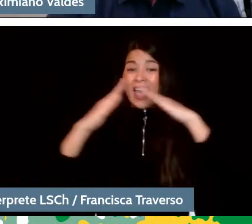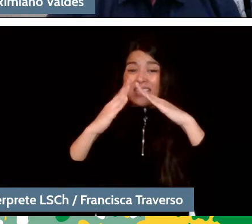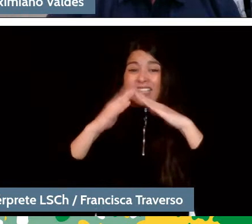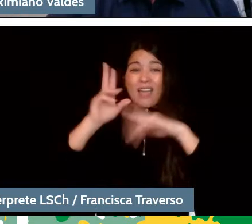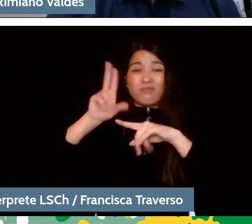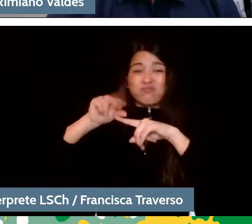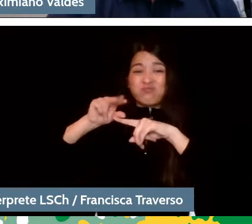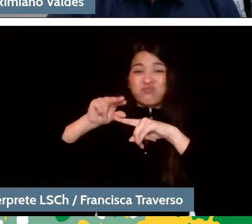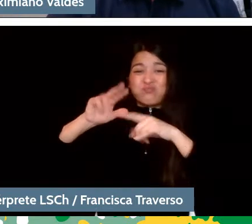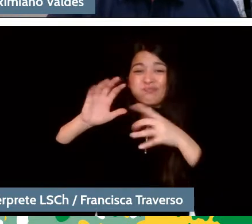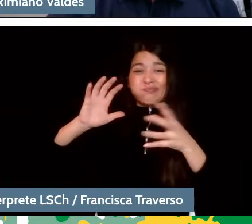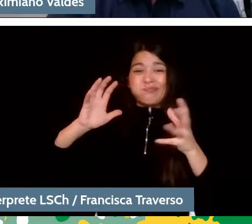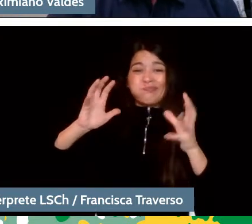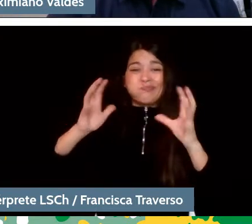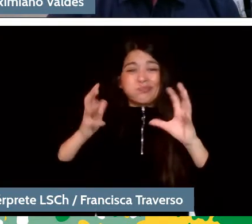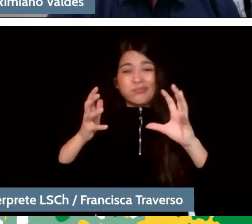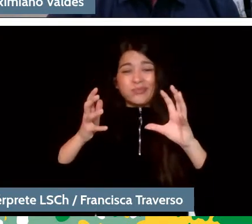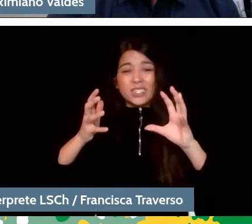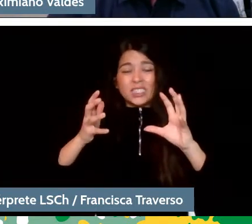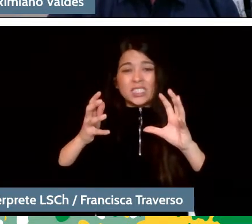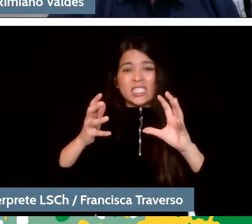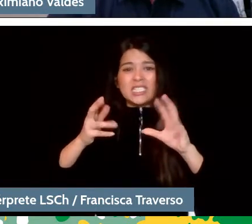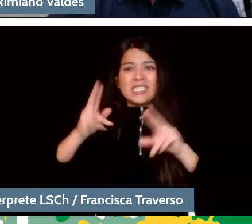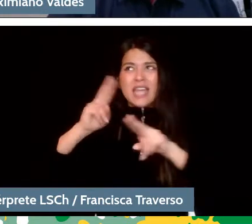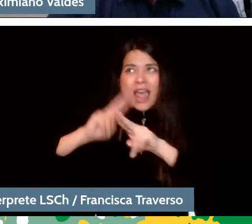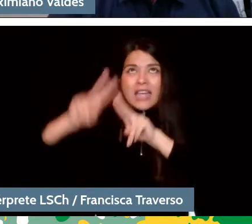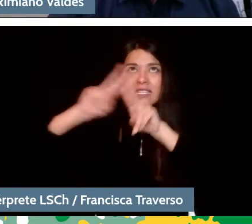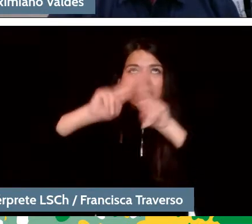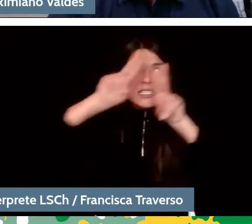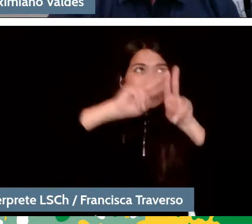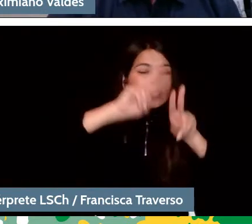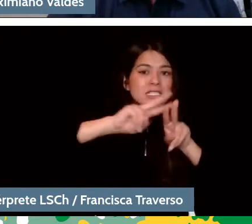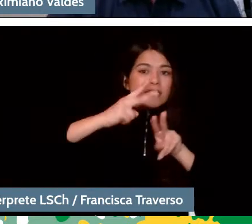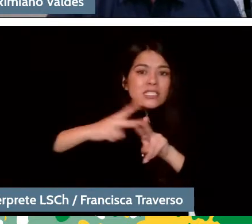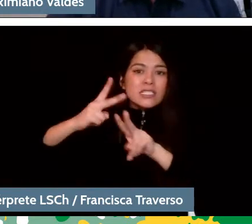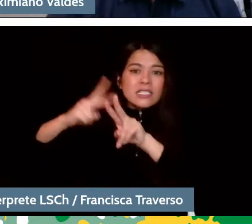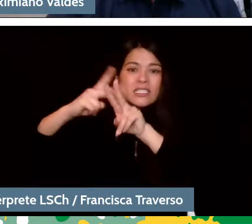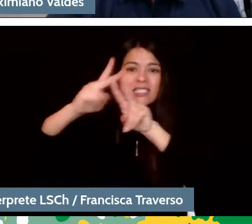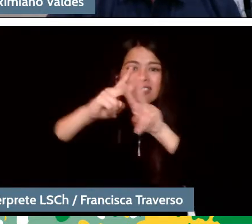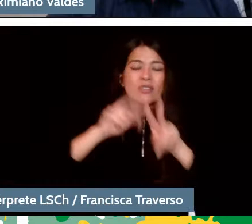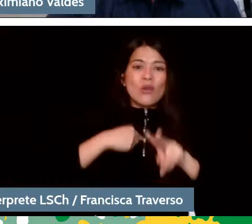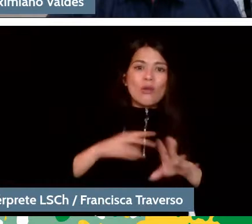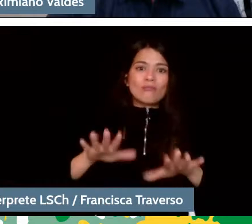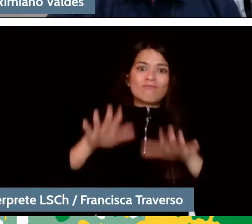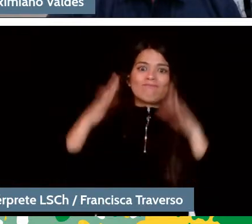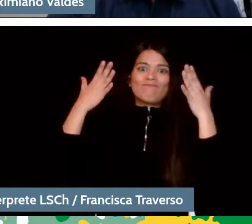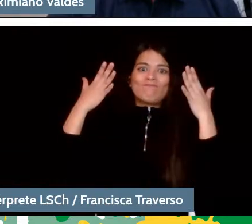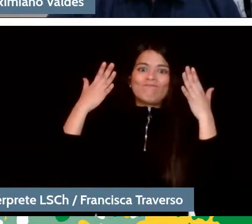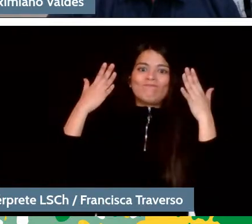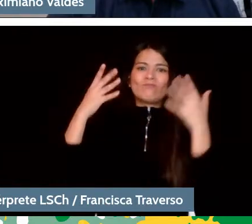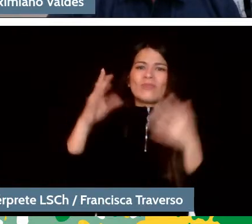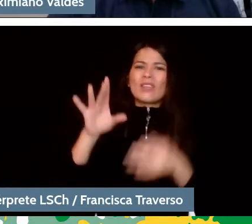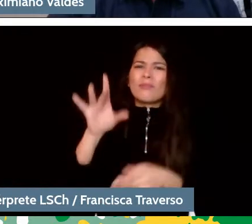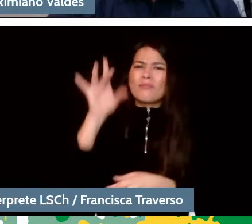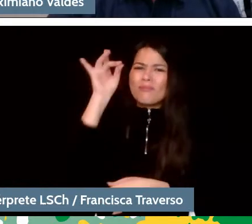Houses that had a lot to fix and it made a huge impression on me because I realized the need of all those children